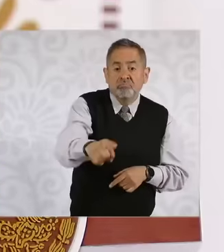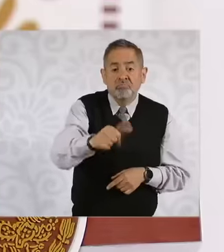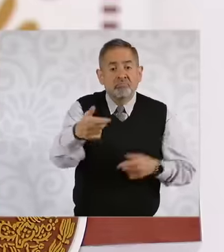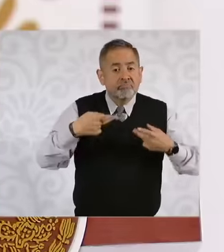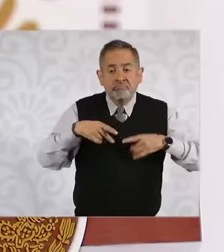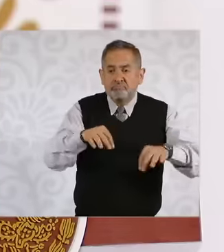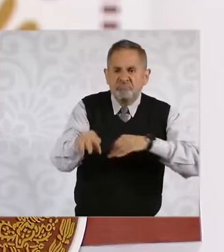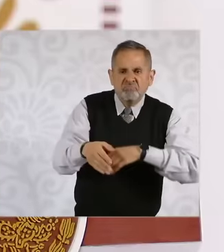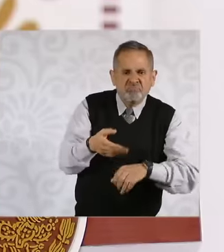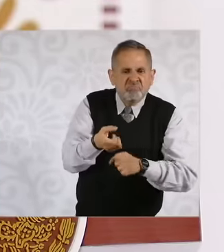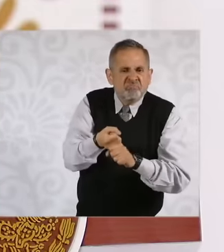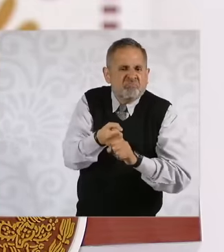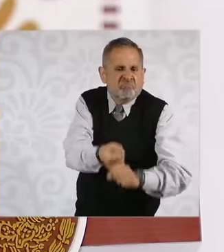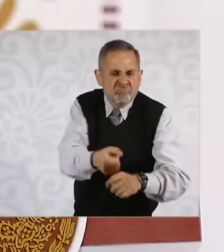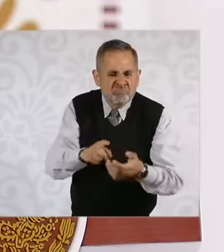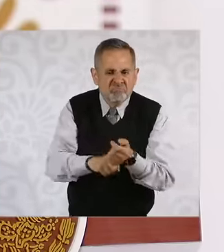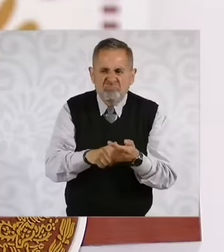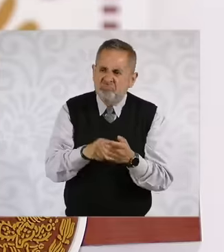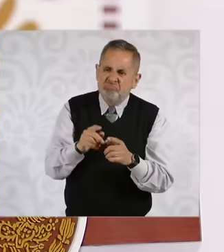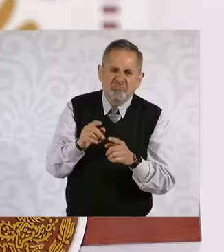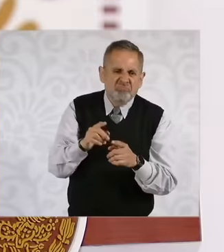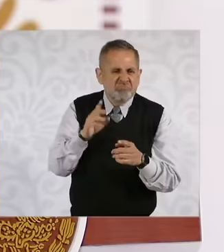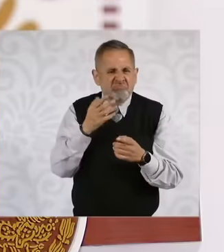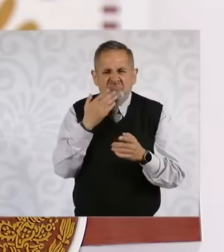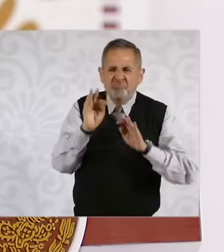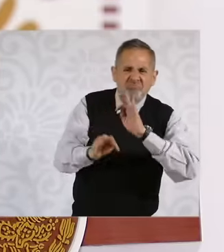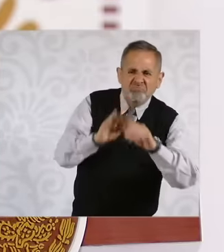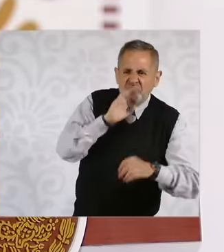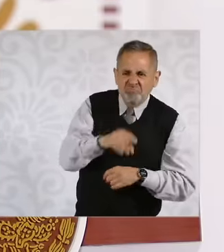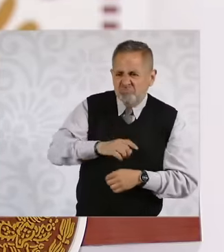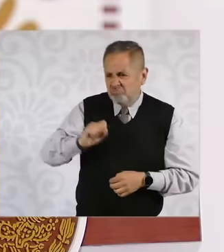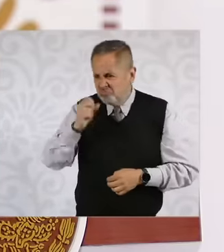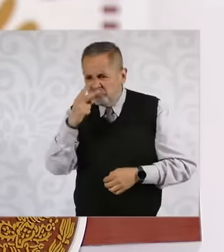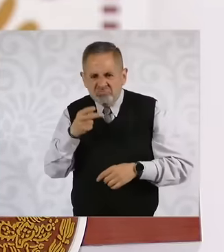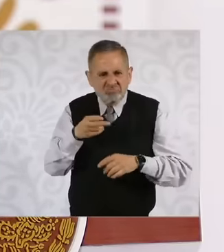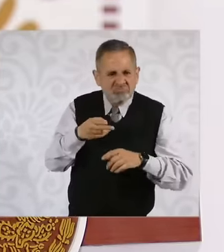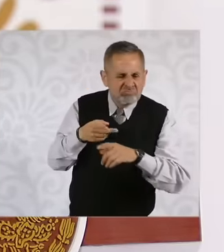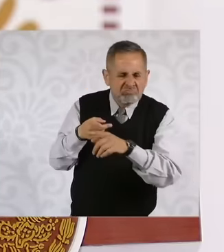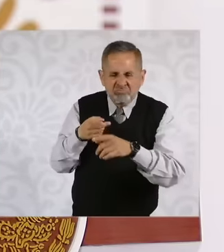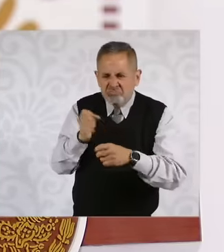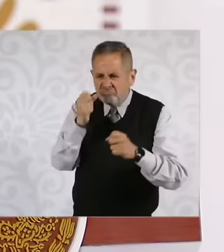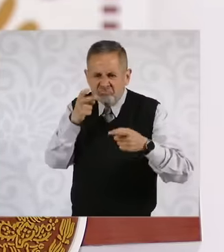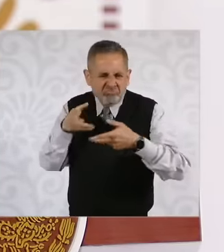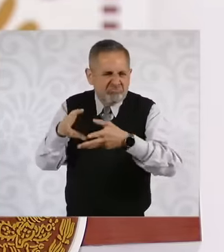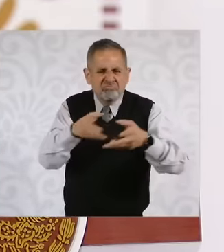derived from inappropriate mistreatment of the complaining public servants. That is, there is a